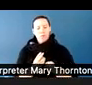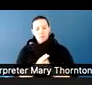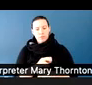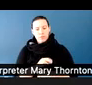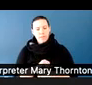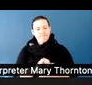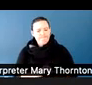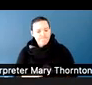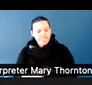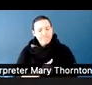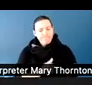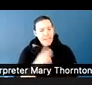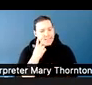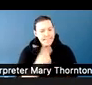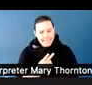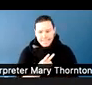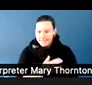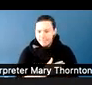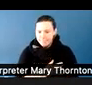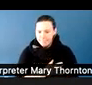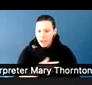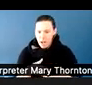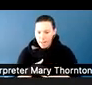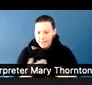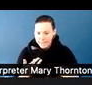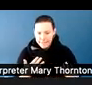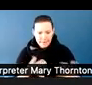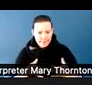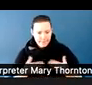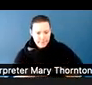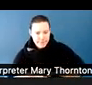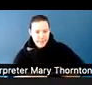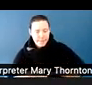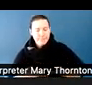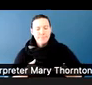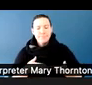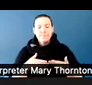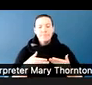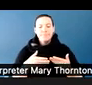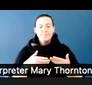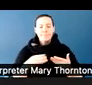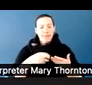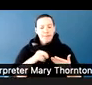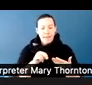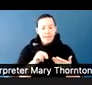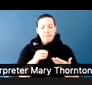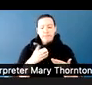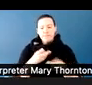What do I need you to do to return to some semblance of baseline or safety?